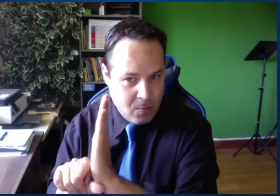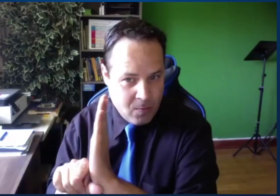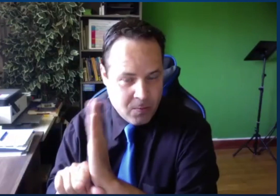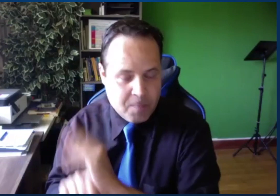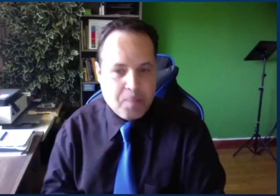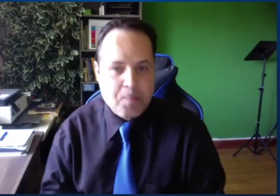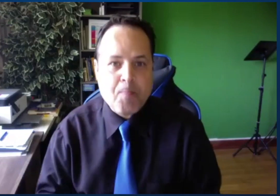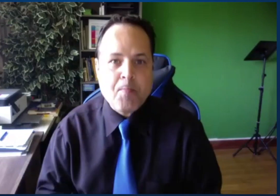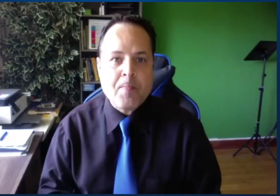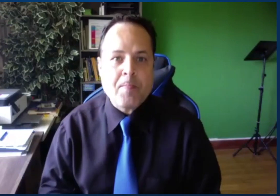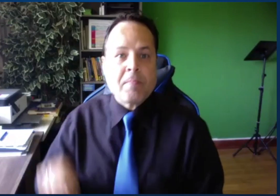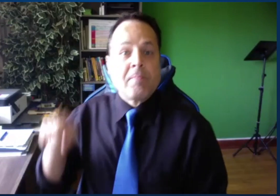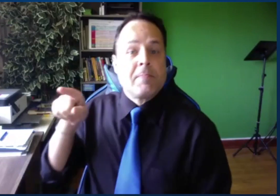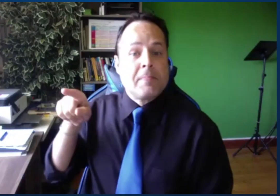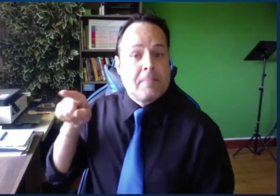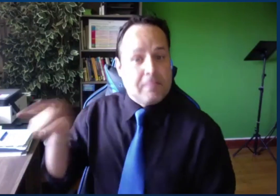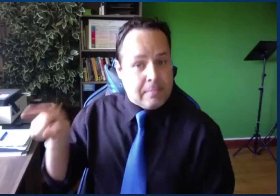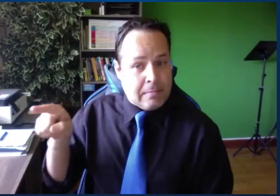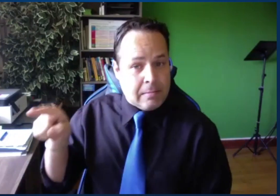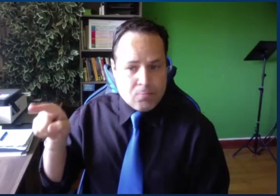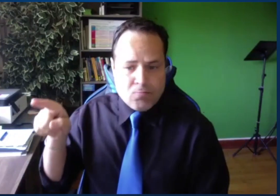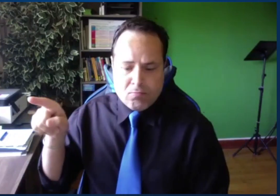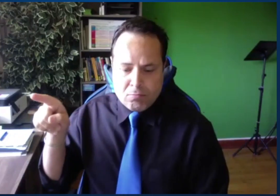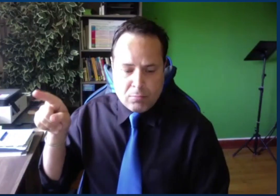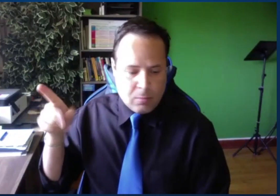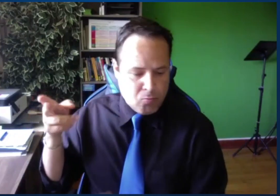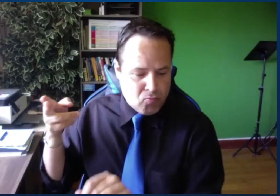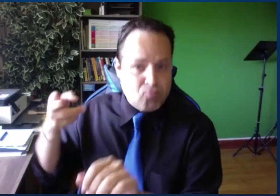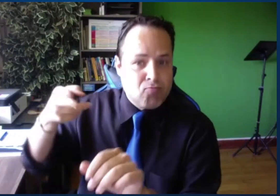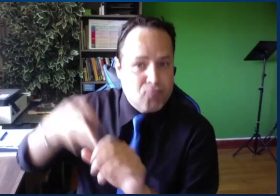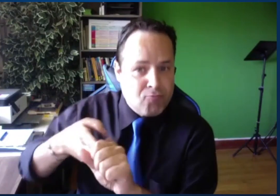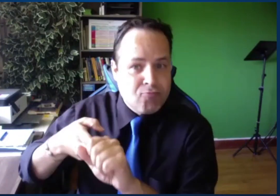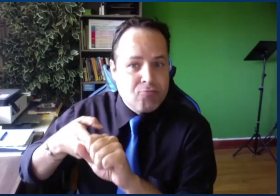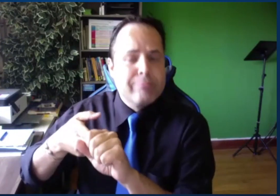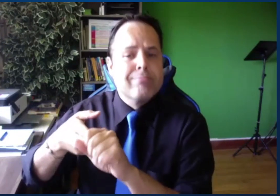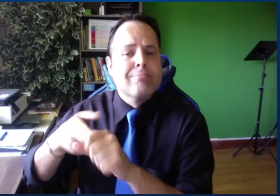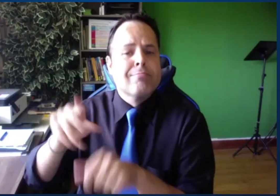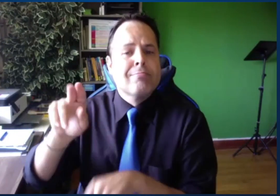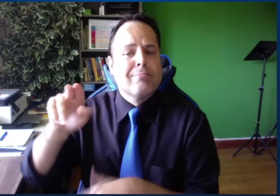And just a little bit about Michael's background.